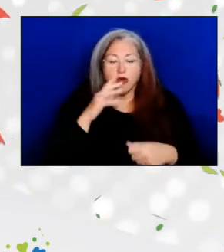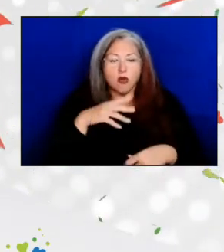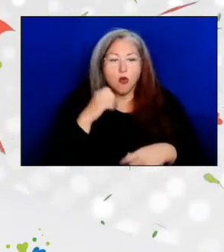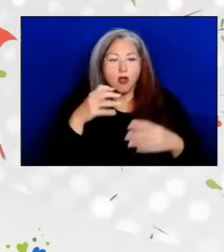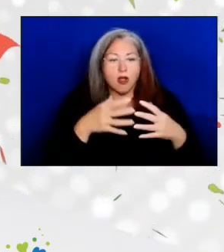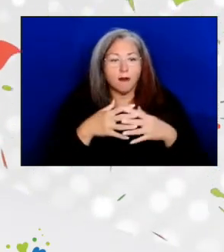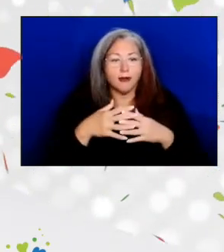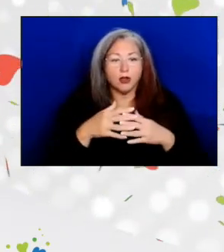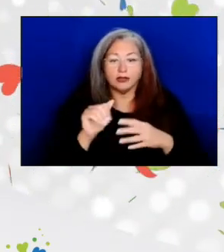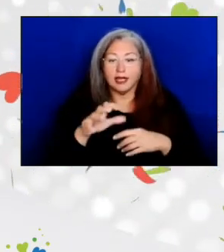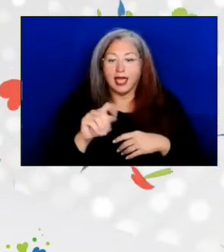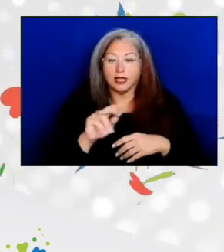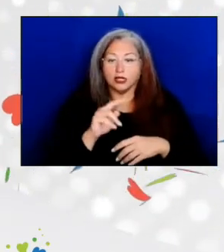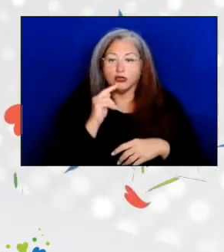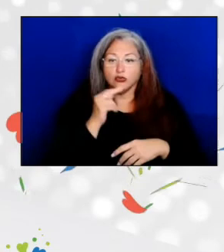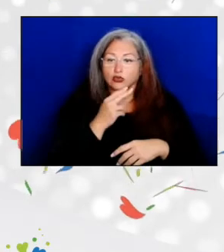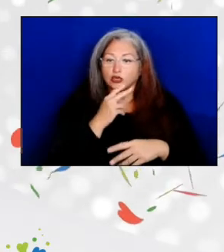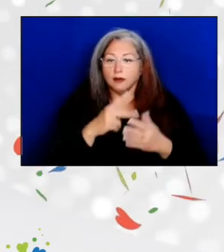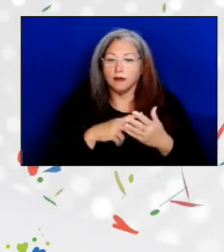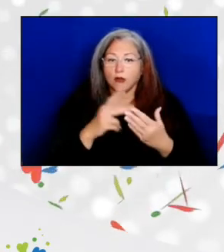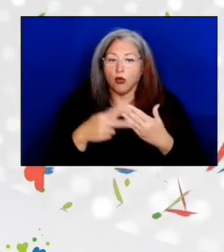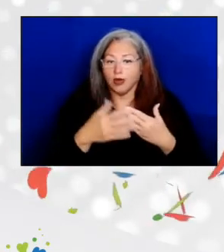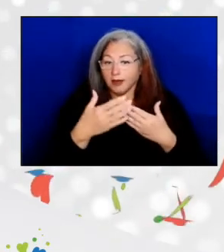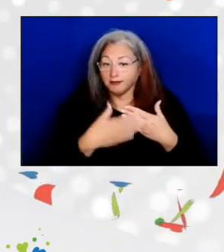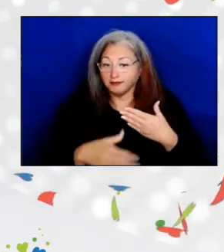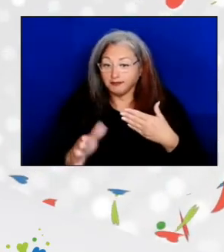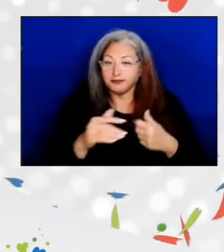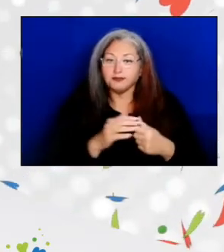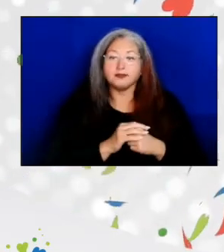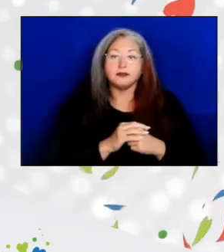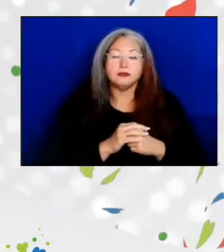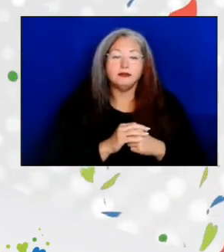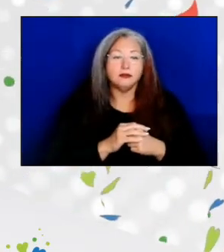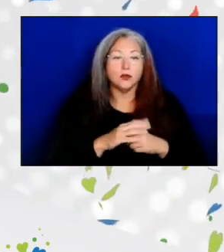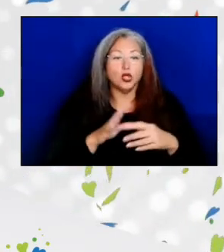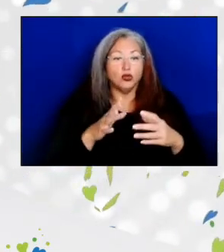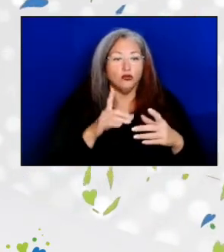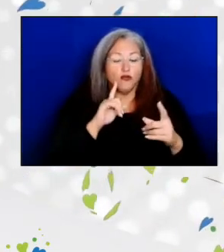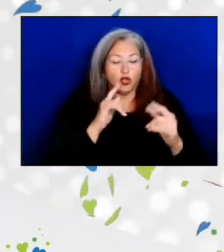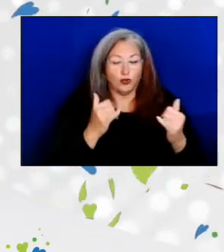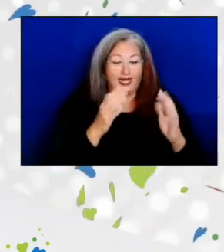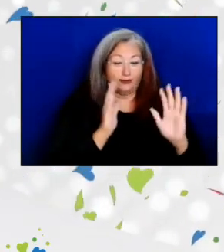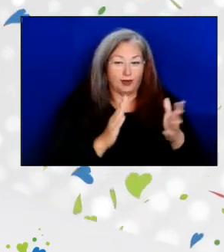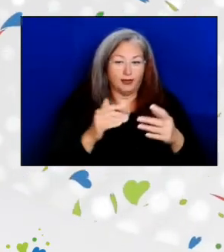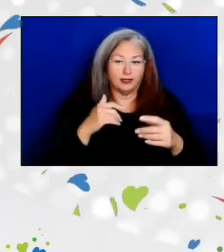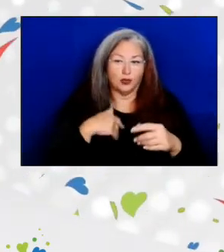Nutrition Program going forward. In preparation for today, we asked Jean's friends